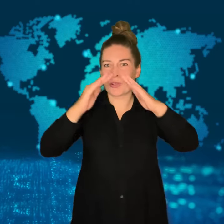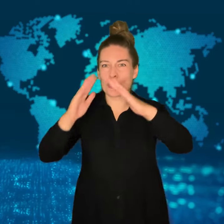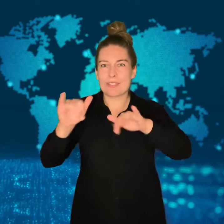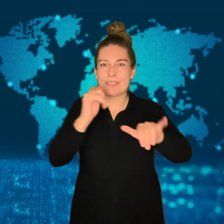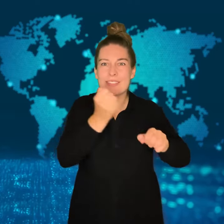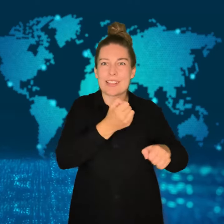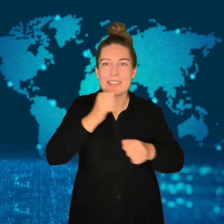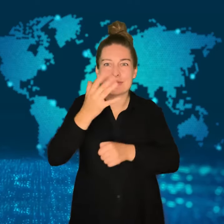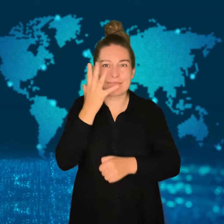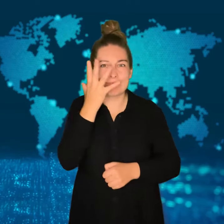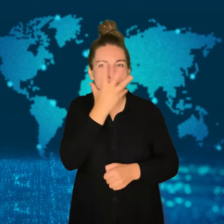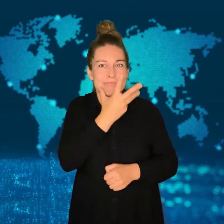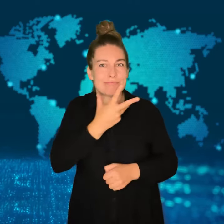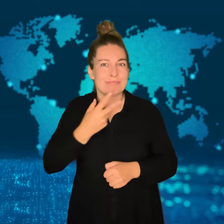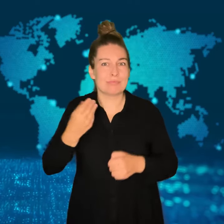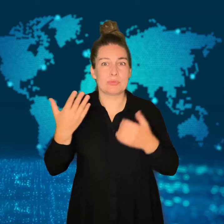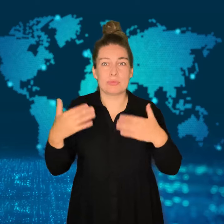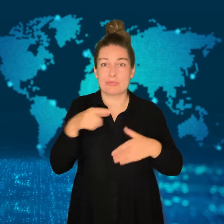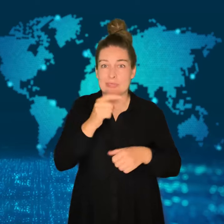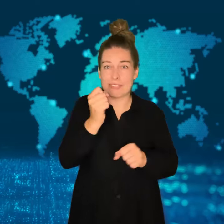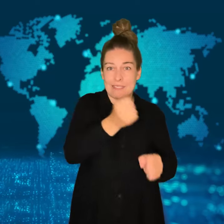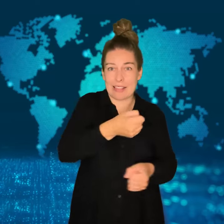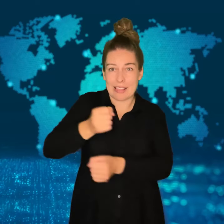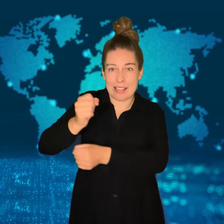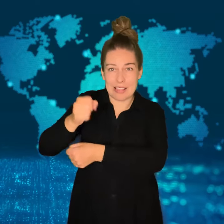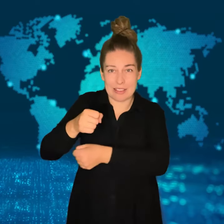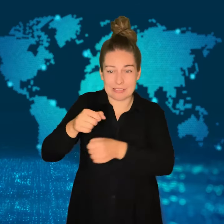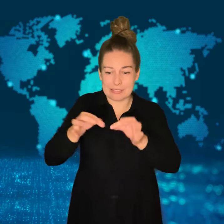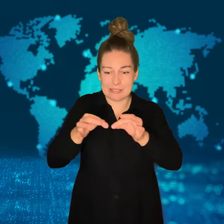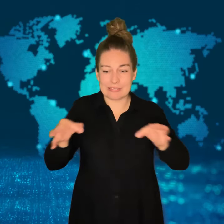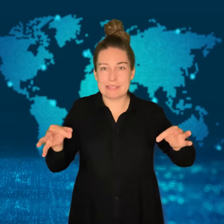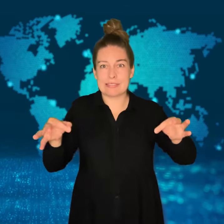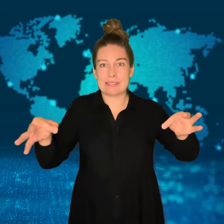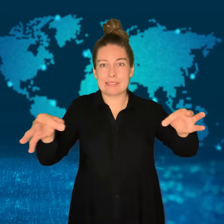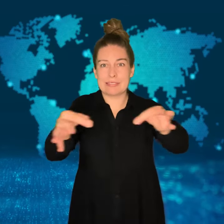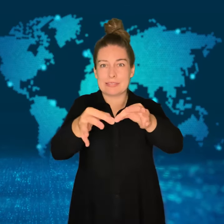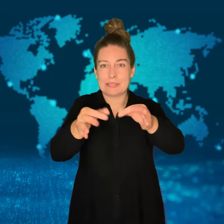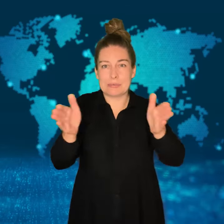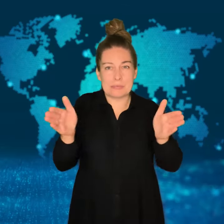the 2019 Carnival. If approved, the plan will charge